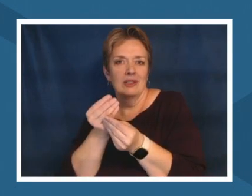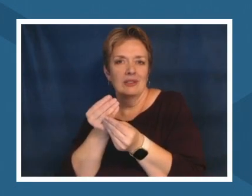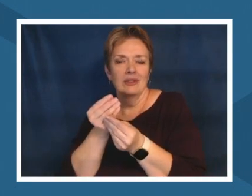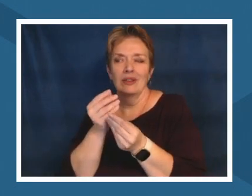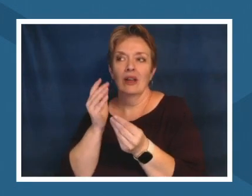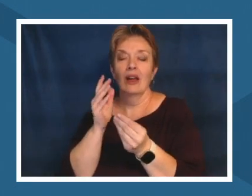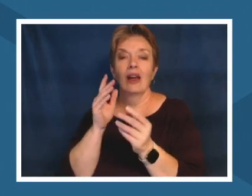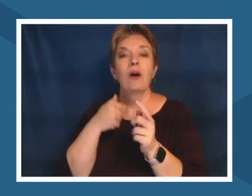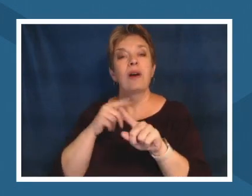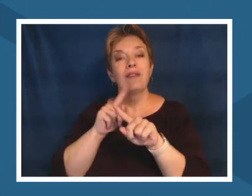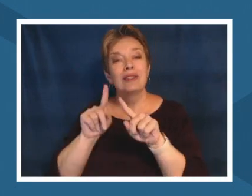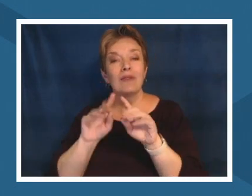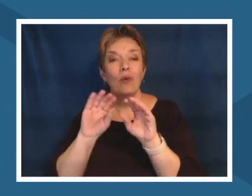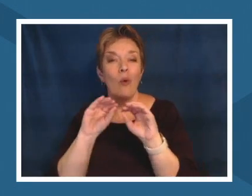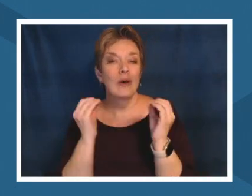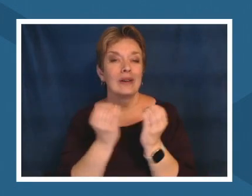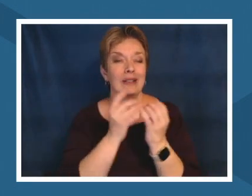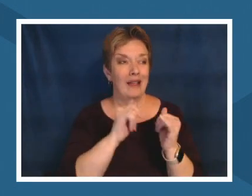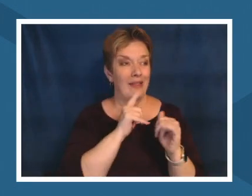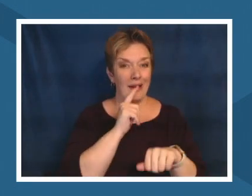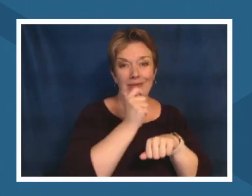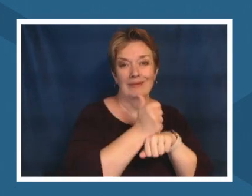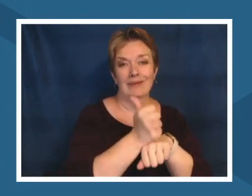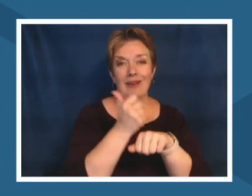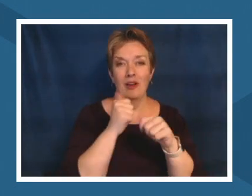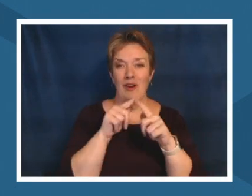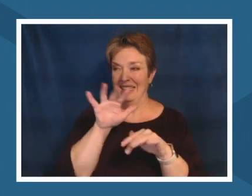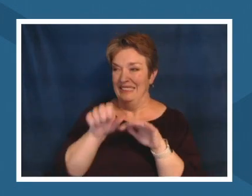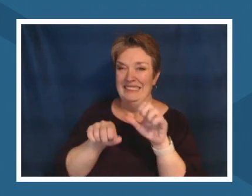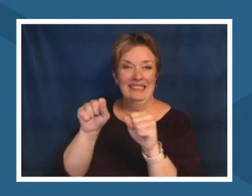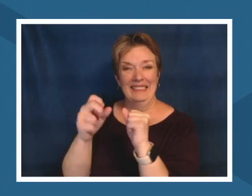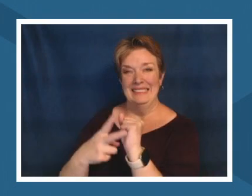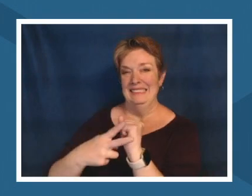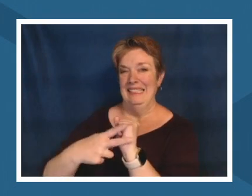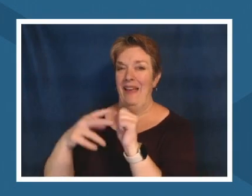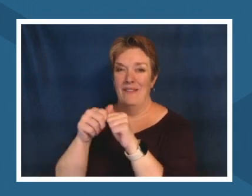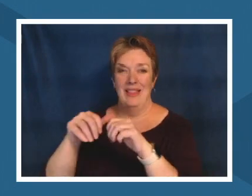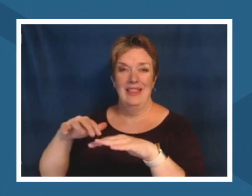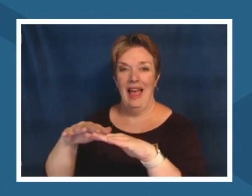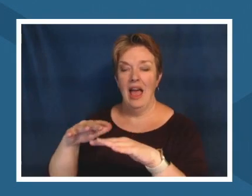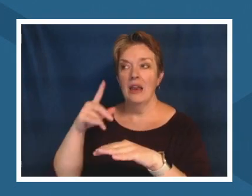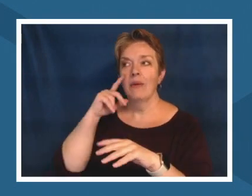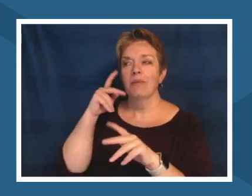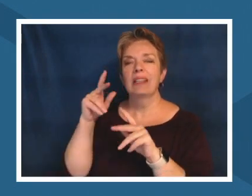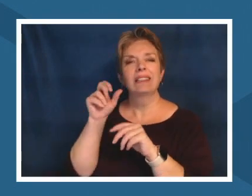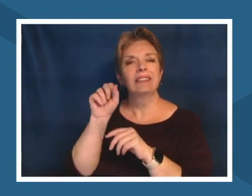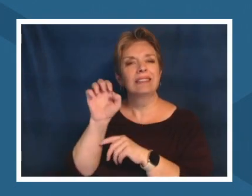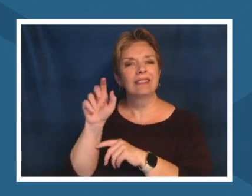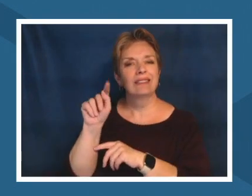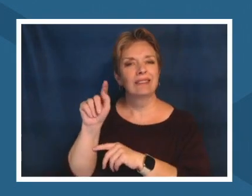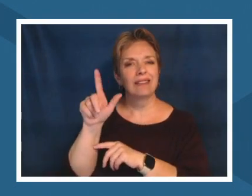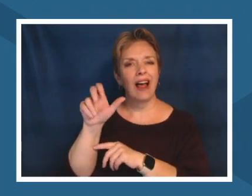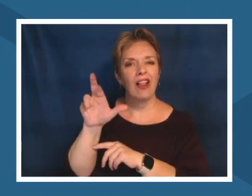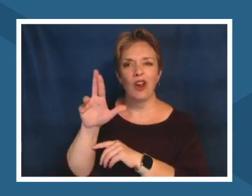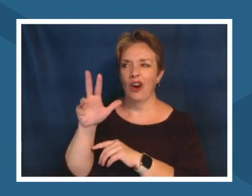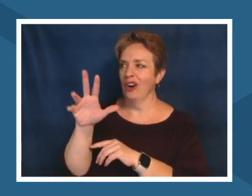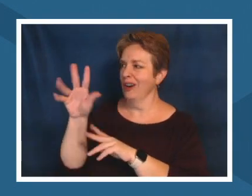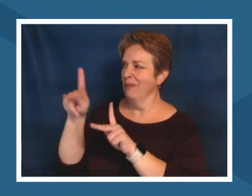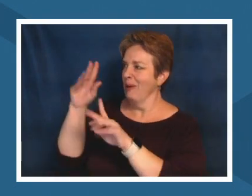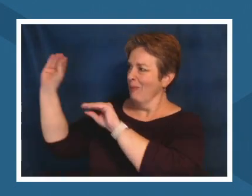were losing access to the the materials to practice our